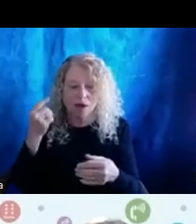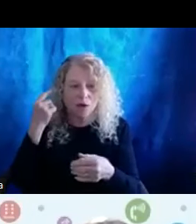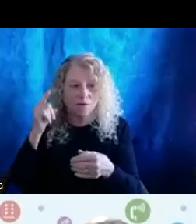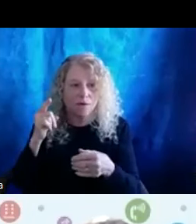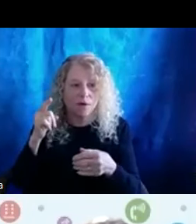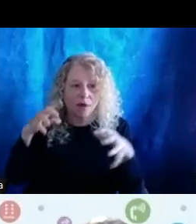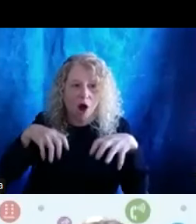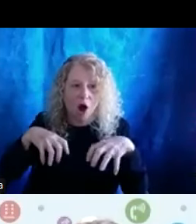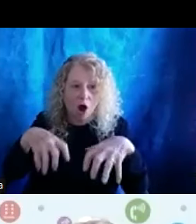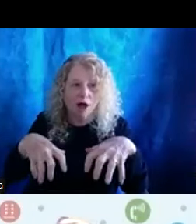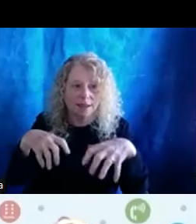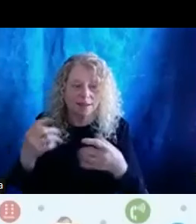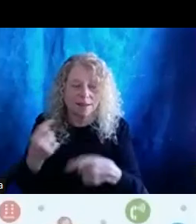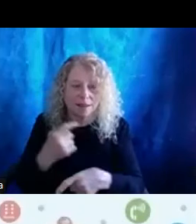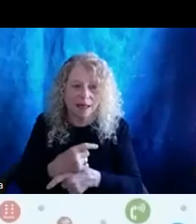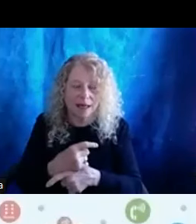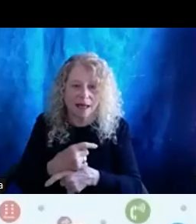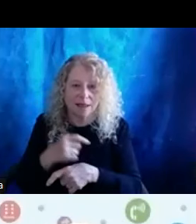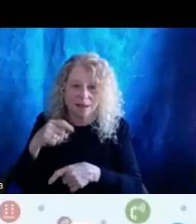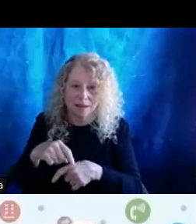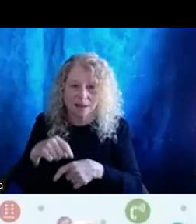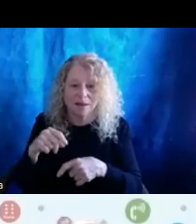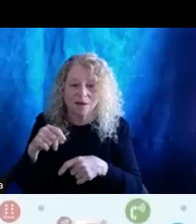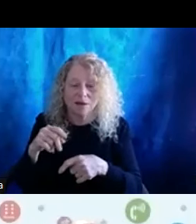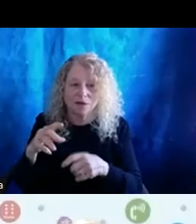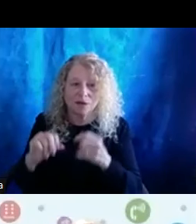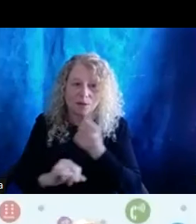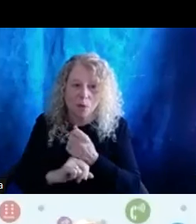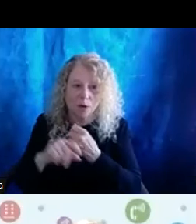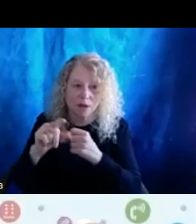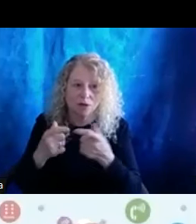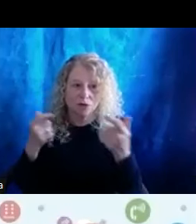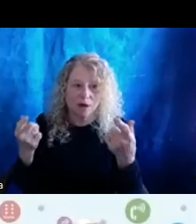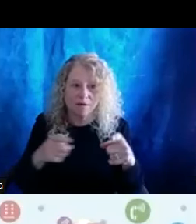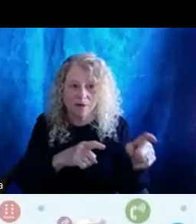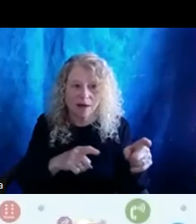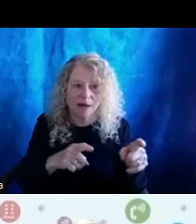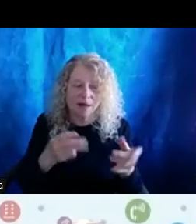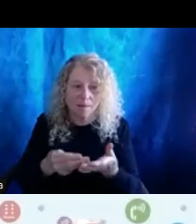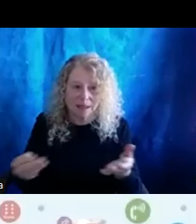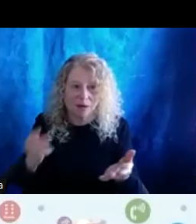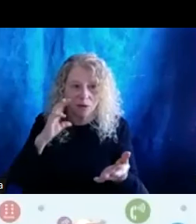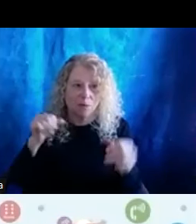today showing support in this great event. The materials will be posted on the